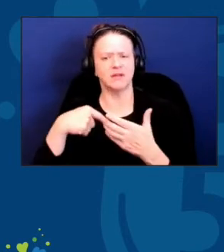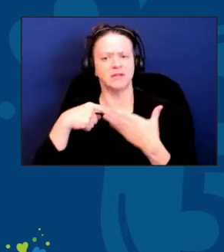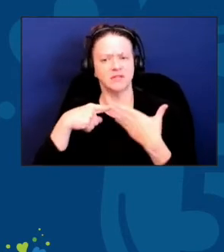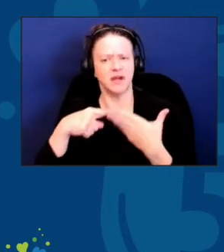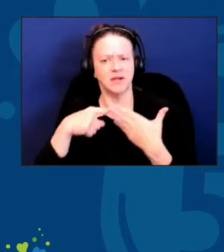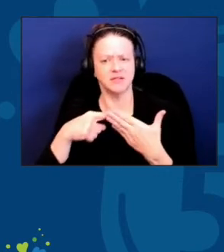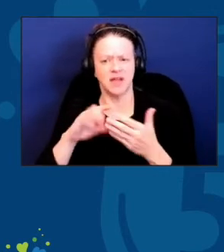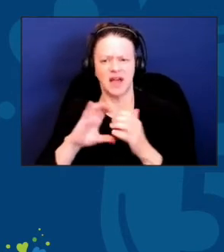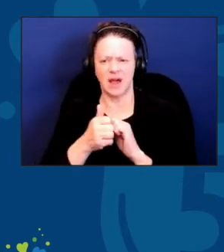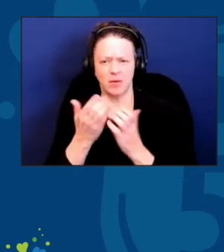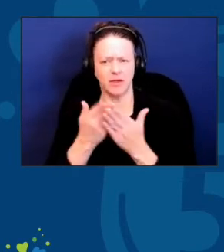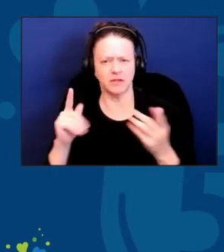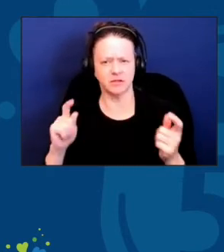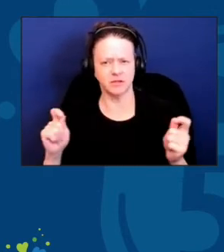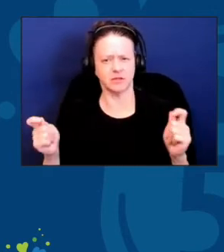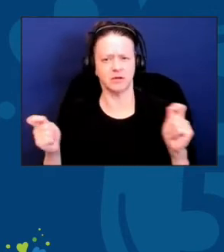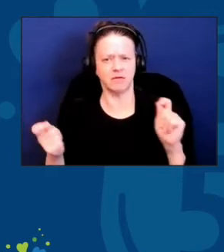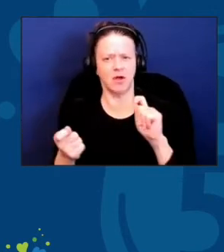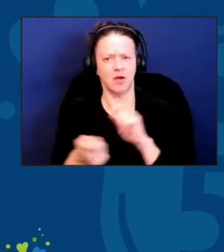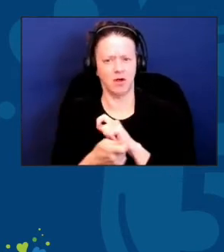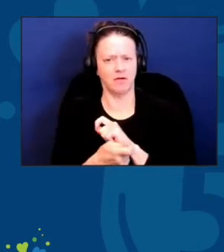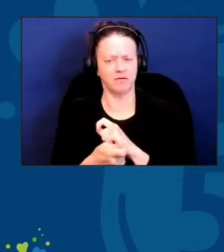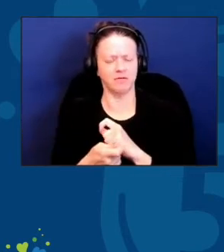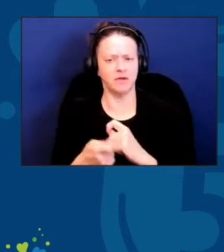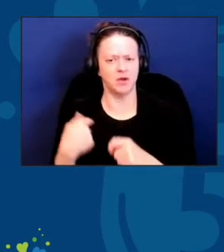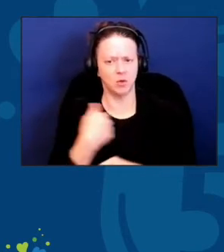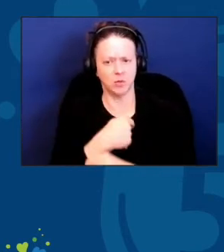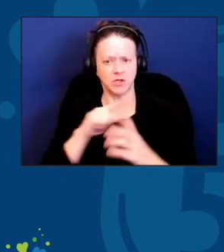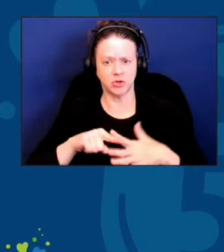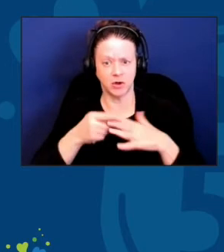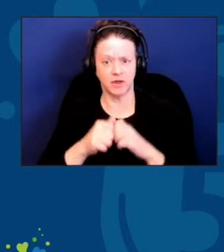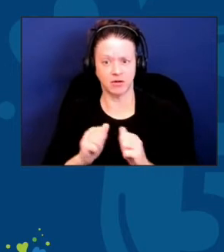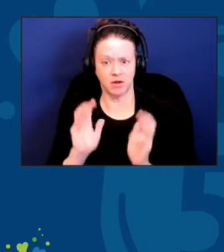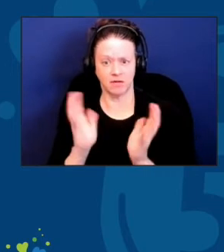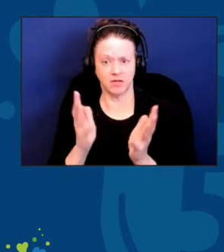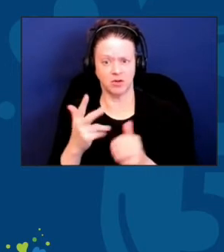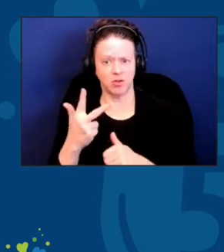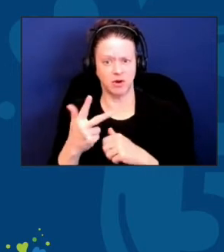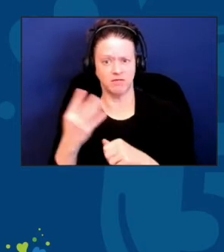that we started some three or four years ago came COVID-19. Kathy?